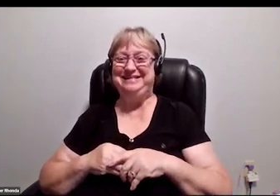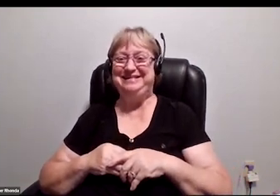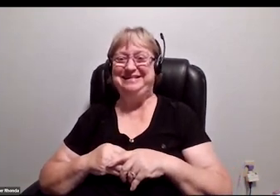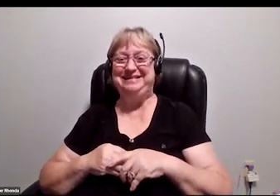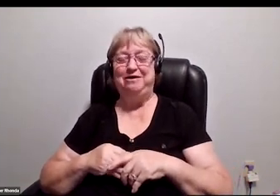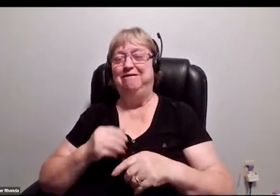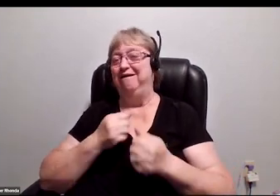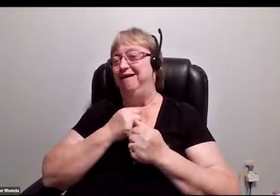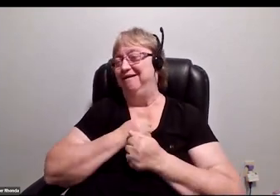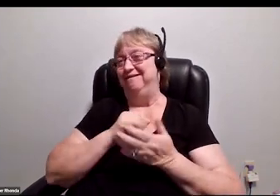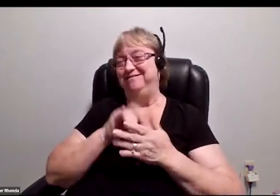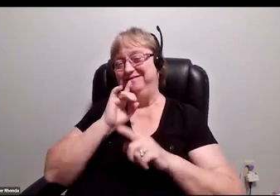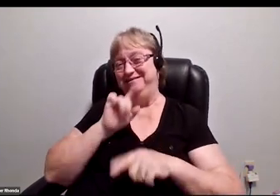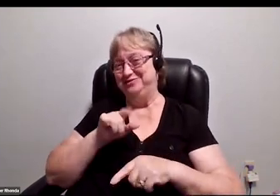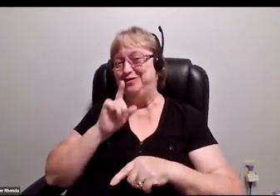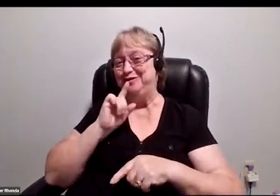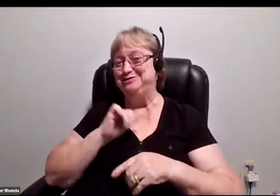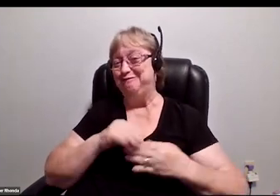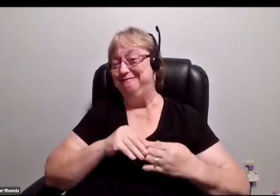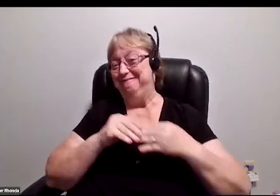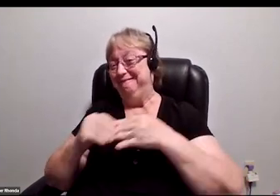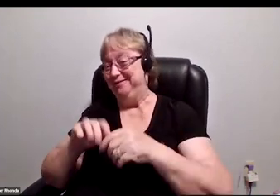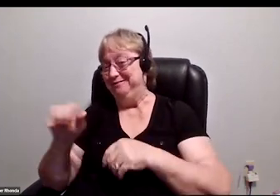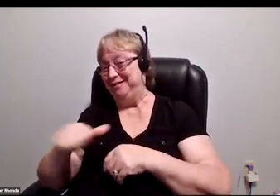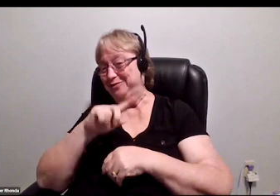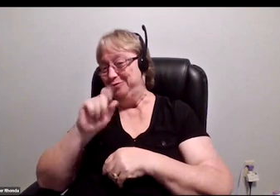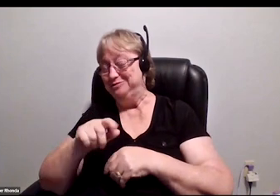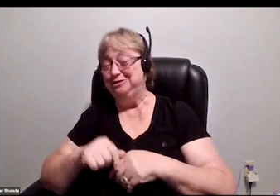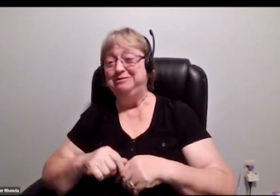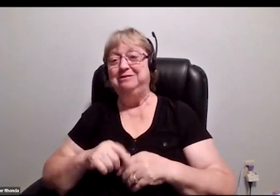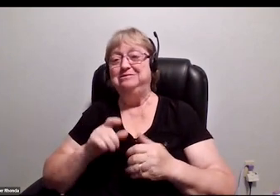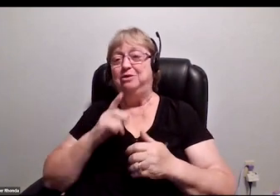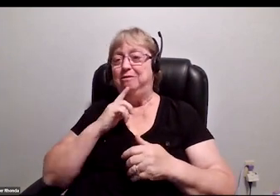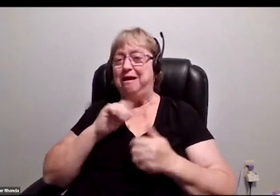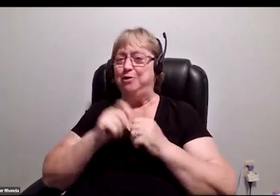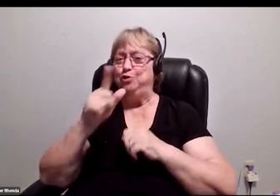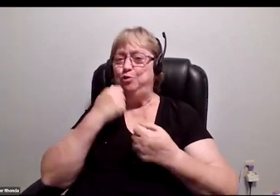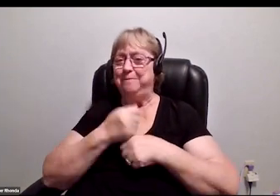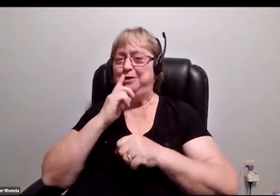I loved that answer, and it actually leads into a question here. Someone wants to know, how do you make the sparkle canes?